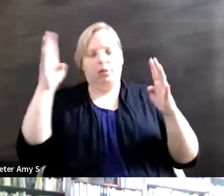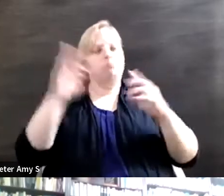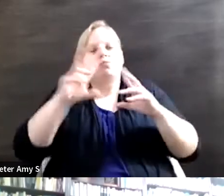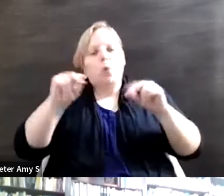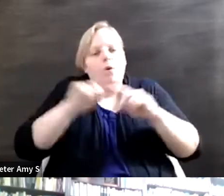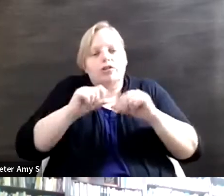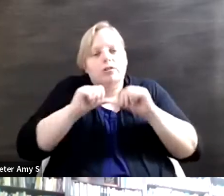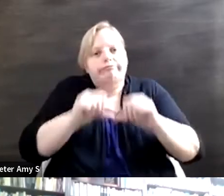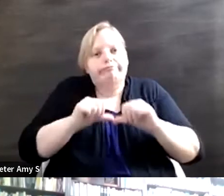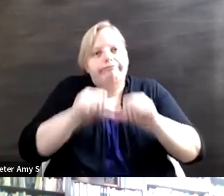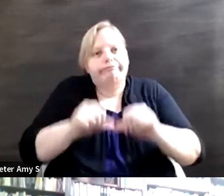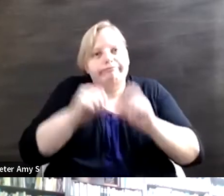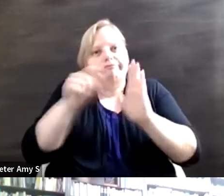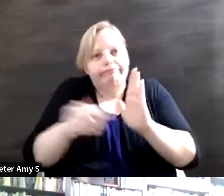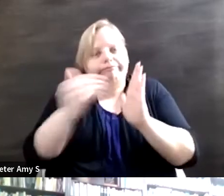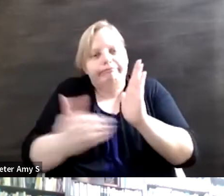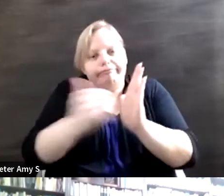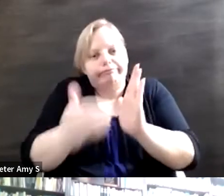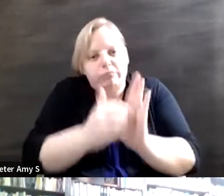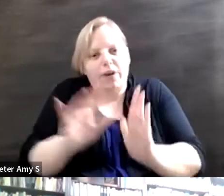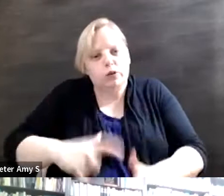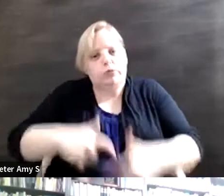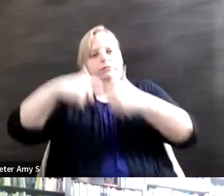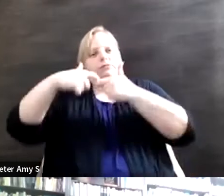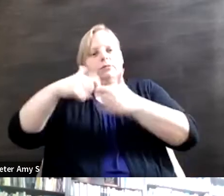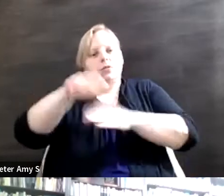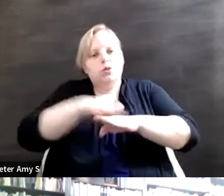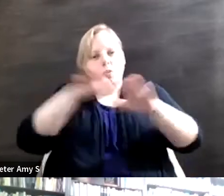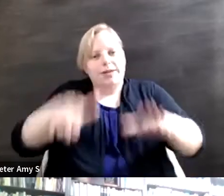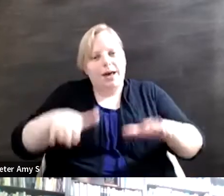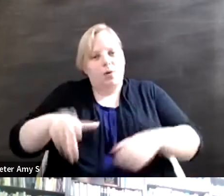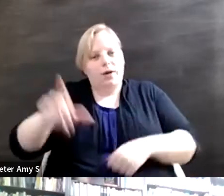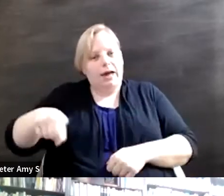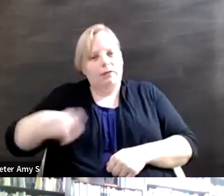need to find a place to slow down and that doesn't happen until individuals with disabilities are